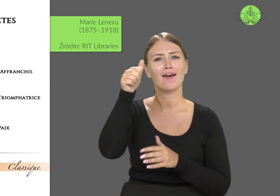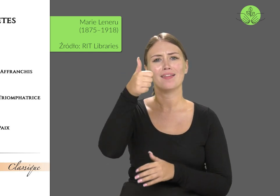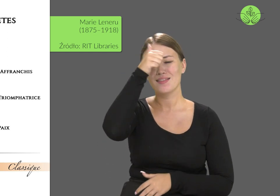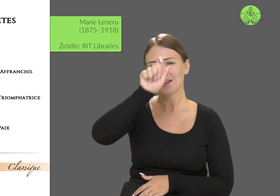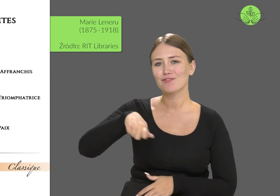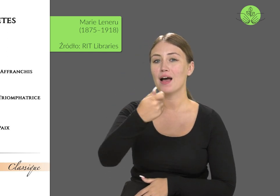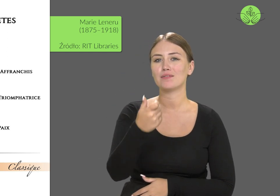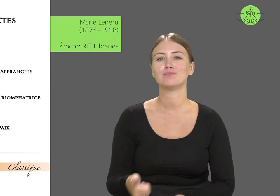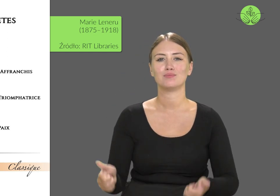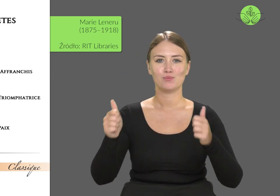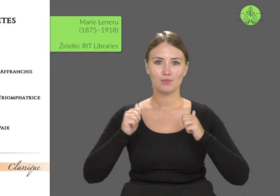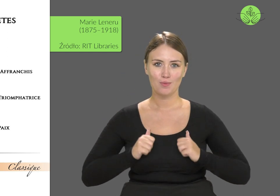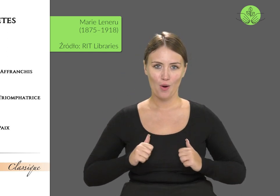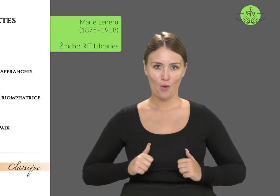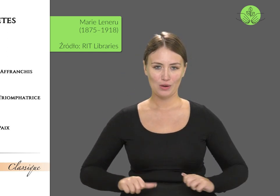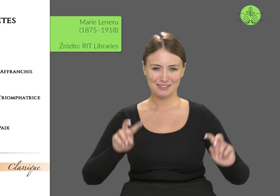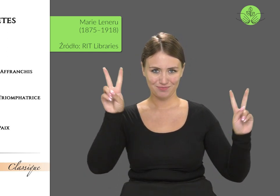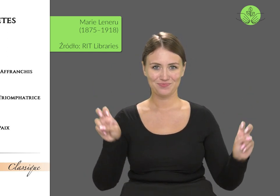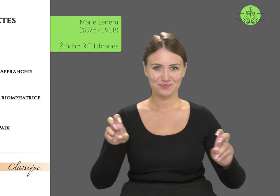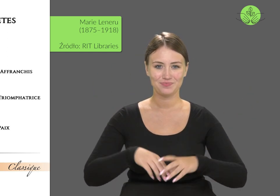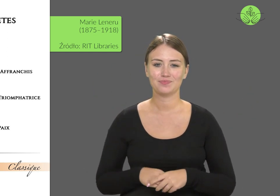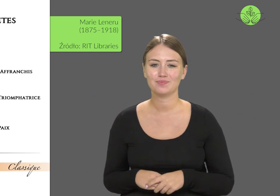including one titled "Peace."